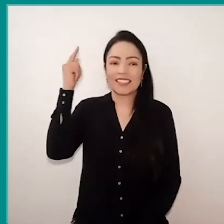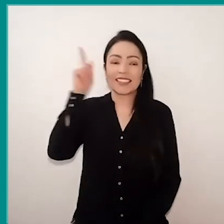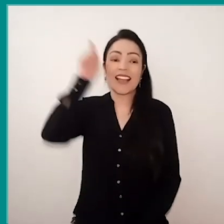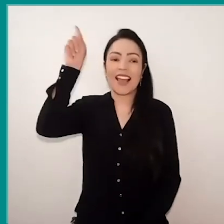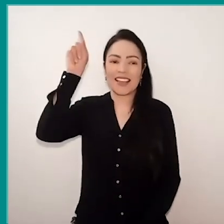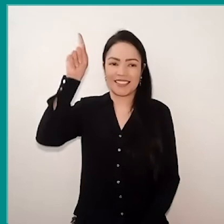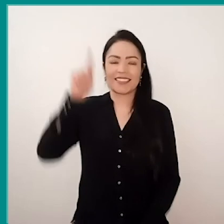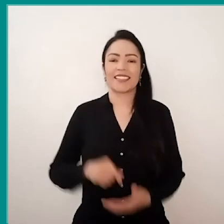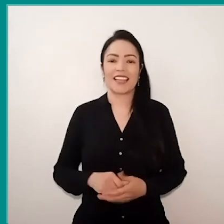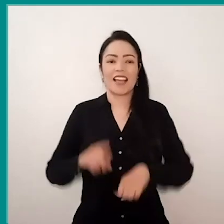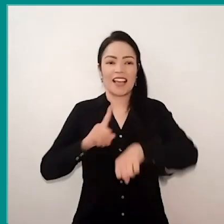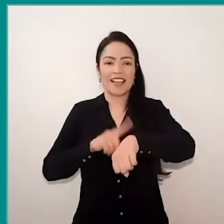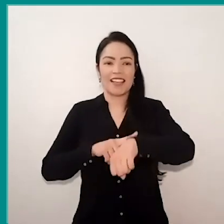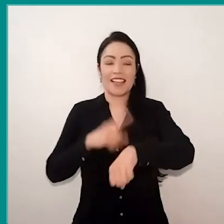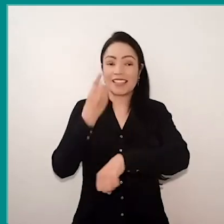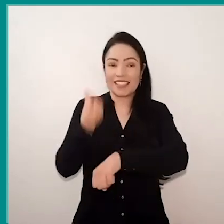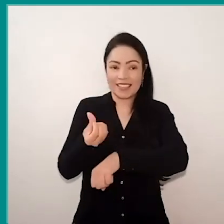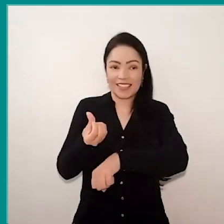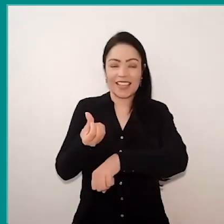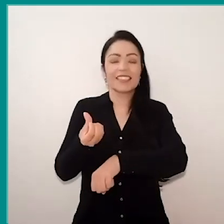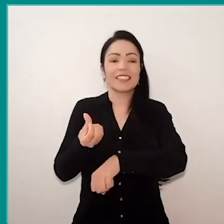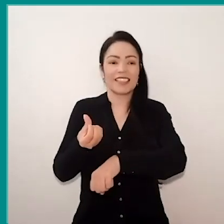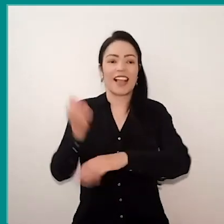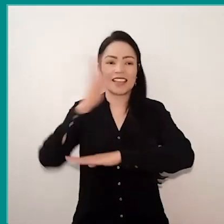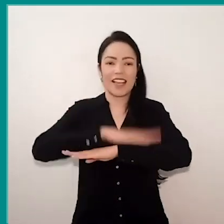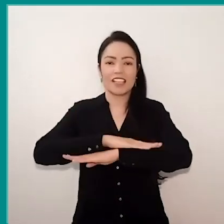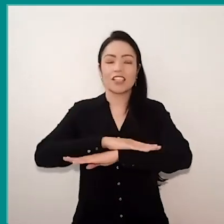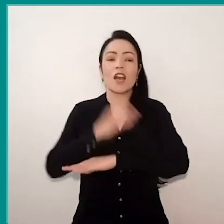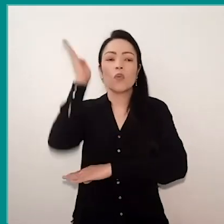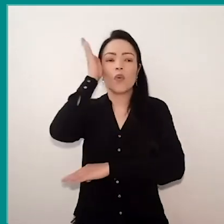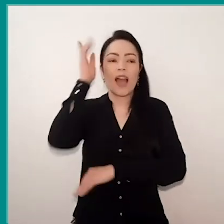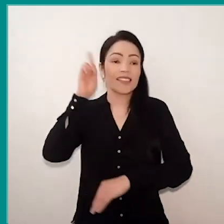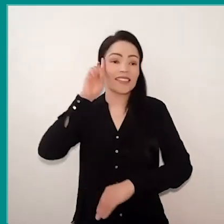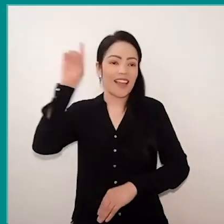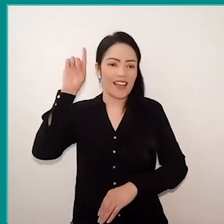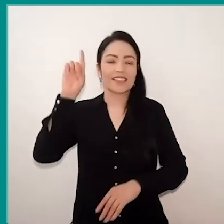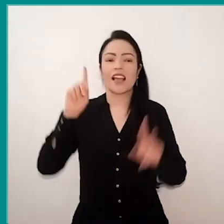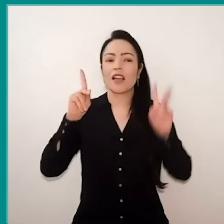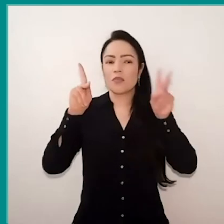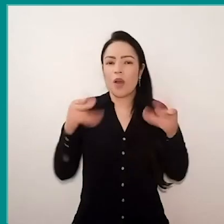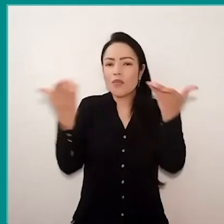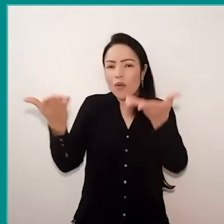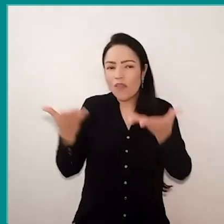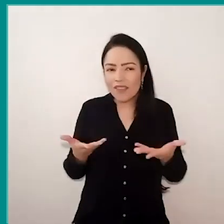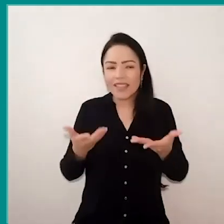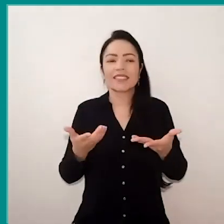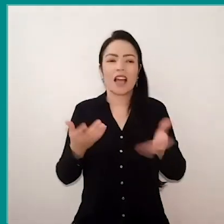at 4 pm every day, Sesc Ideias, which are invitations to reflection on the most varied subjects